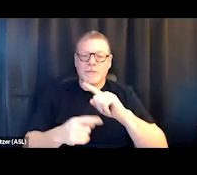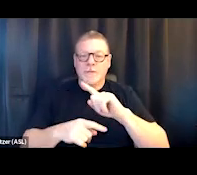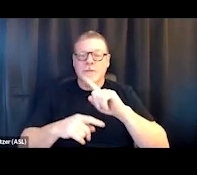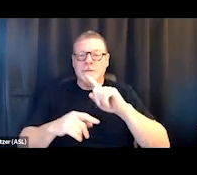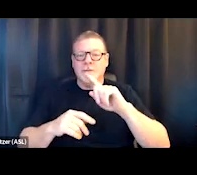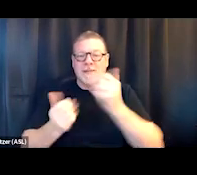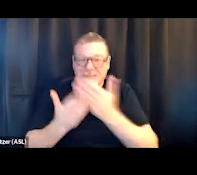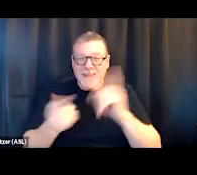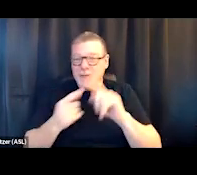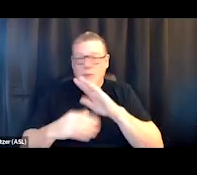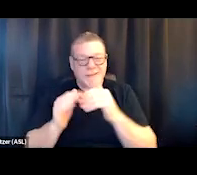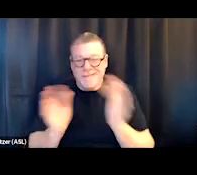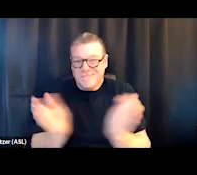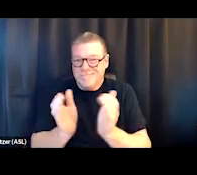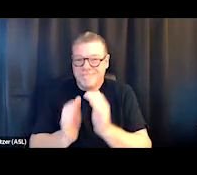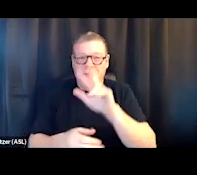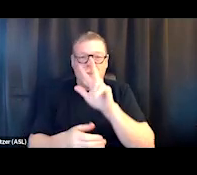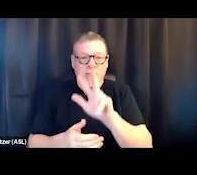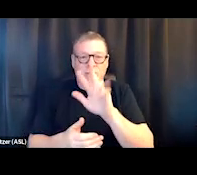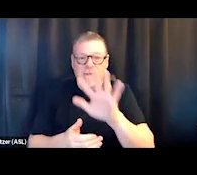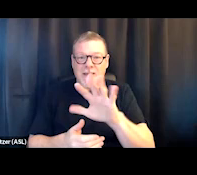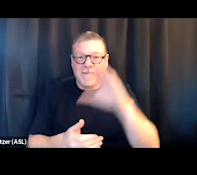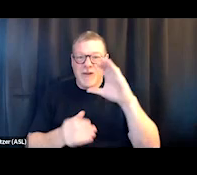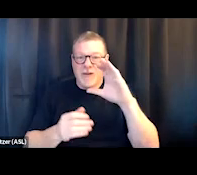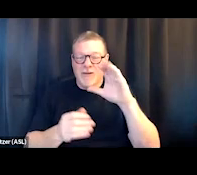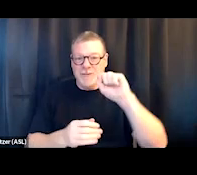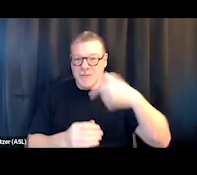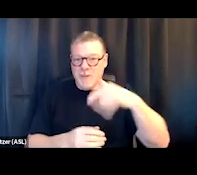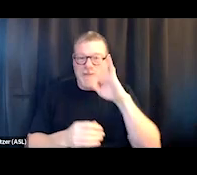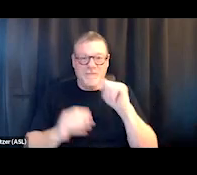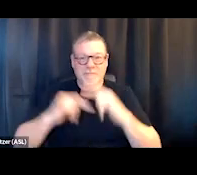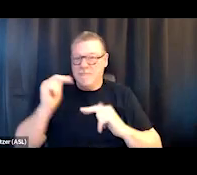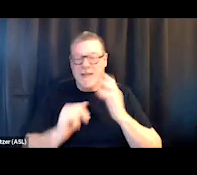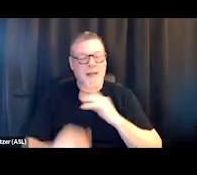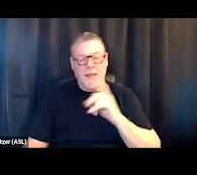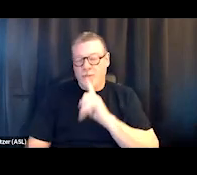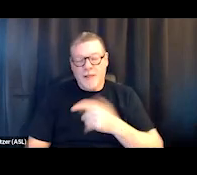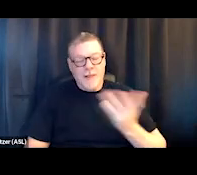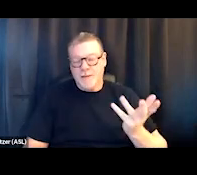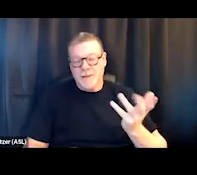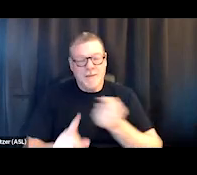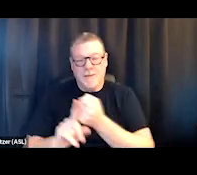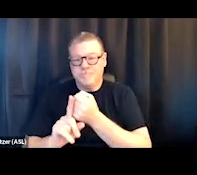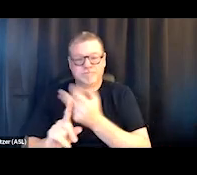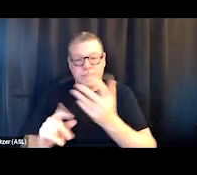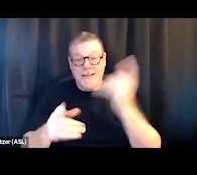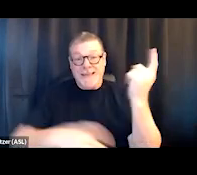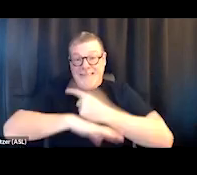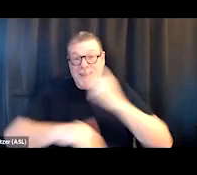in this tiny little 3,500-square foot building, and we literally outgrew it the day we opened.